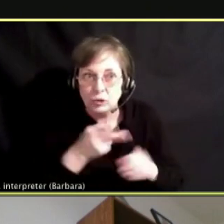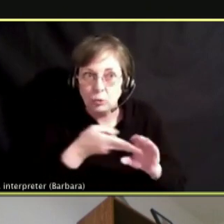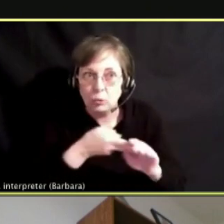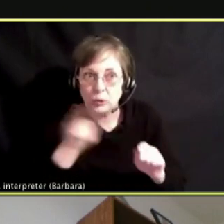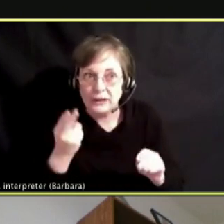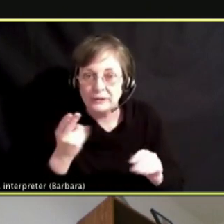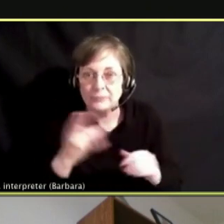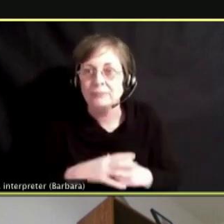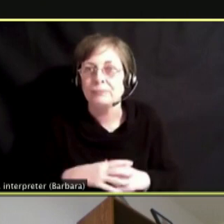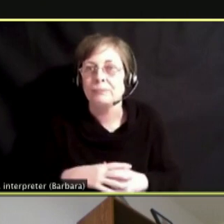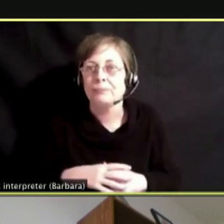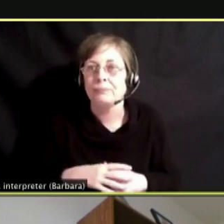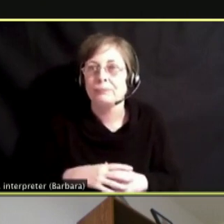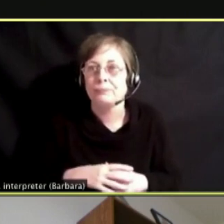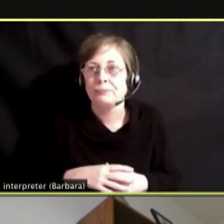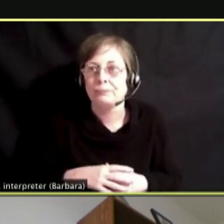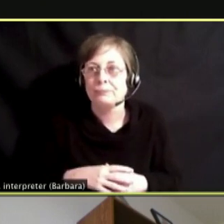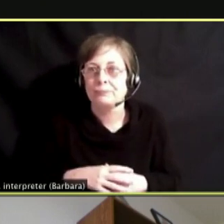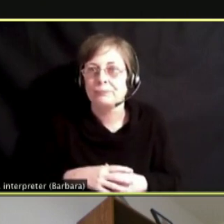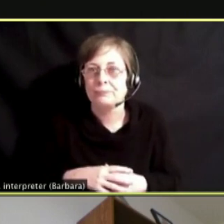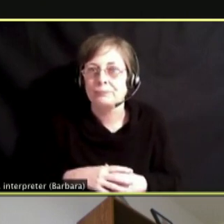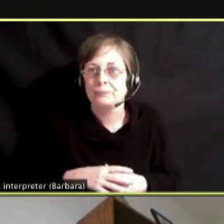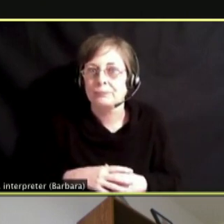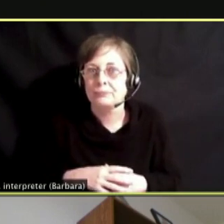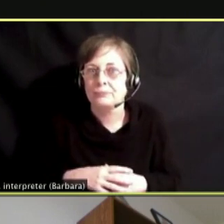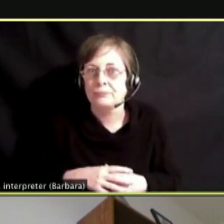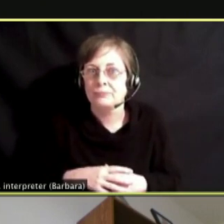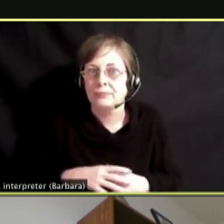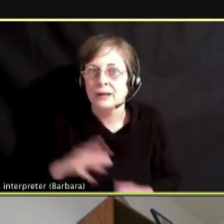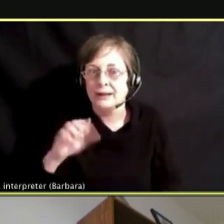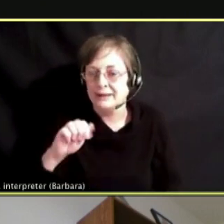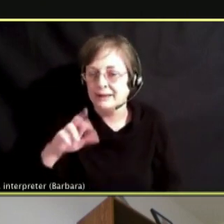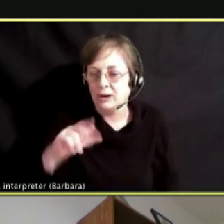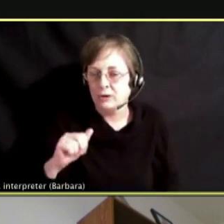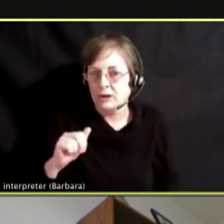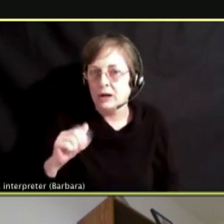I JUST WANT TO SAY THAT THERE IS NO REAL SIGNS.